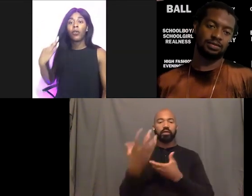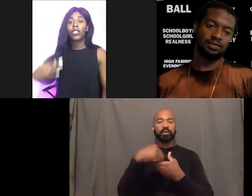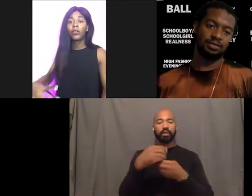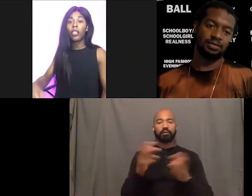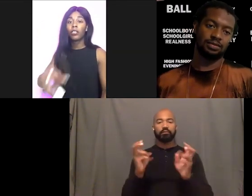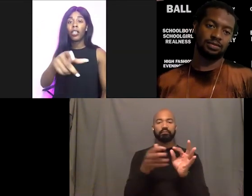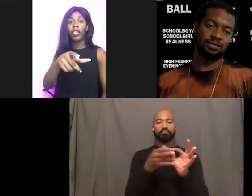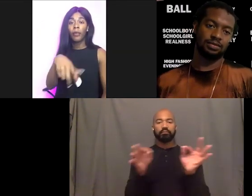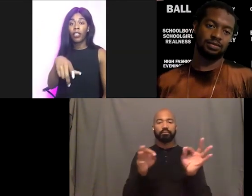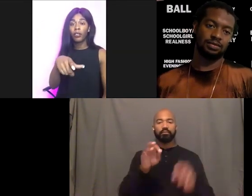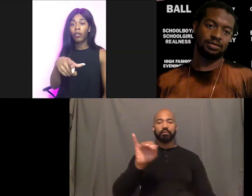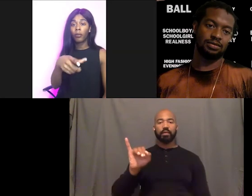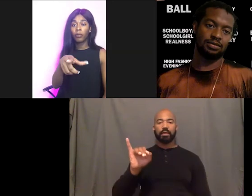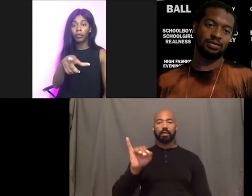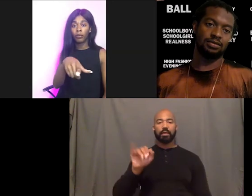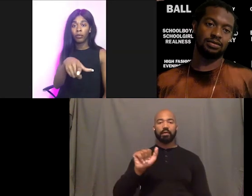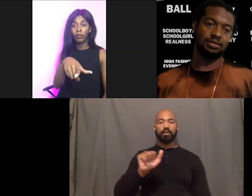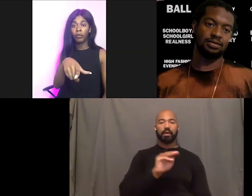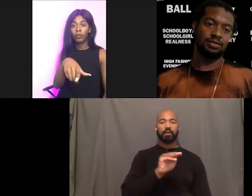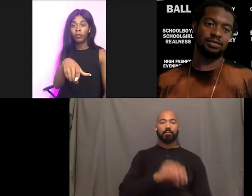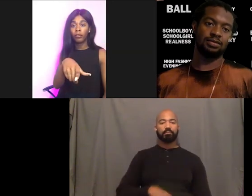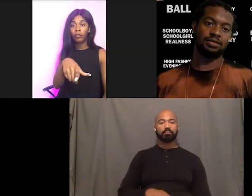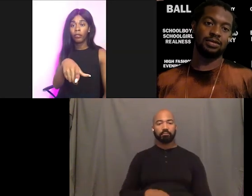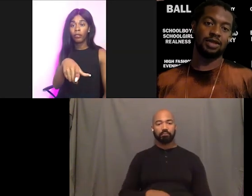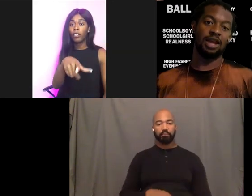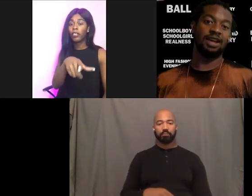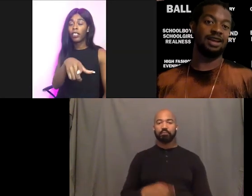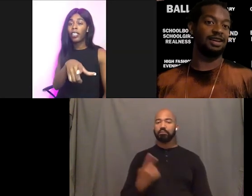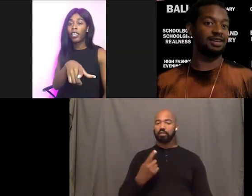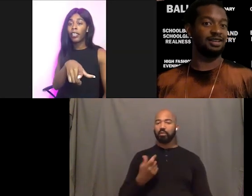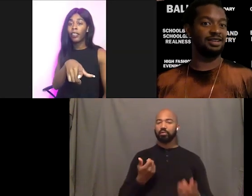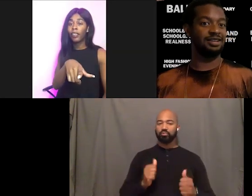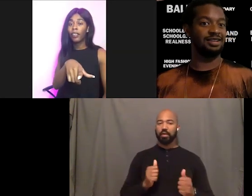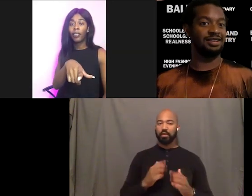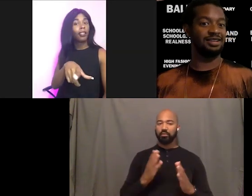Watch you folk tryna get me in trouble. Did you see that?